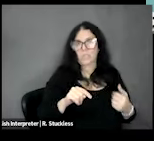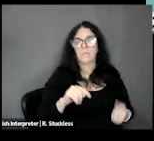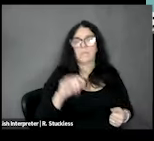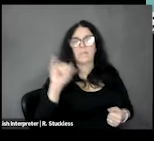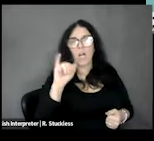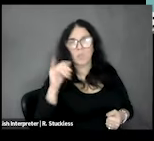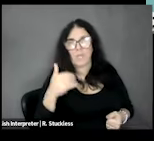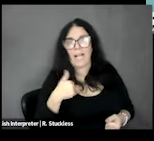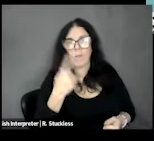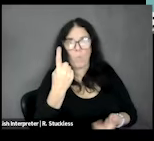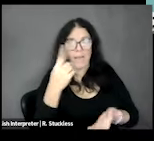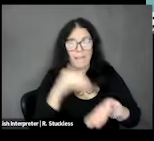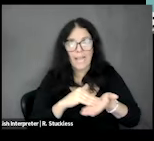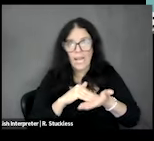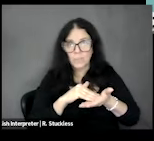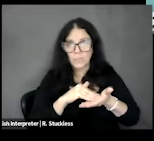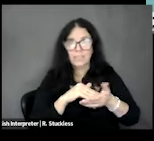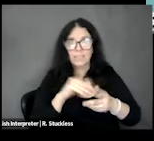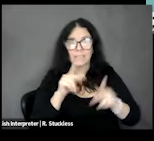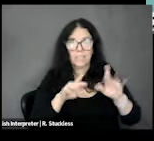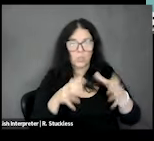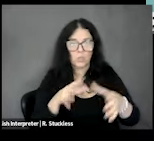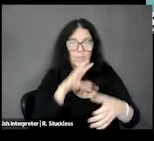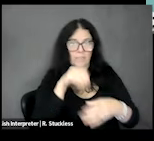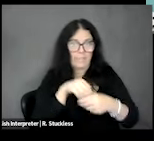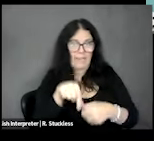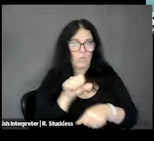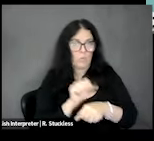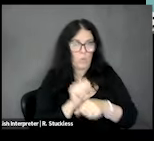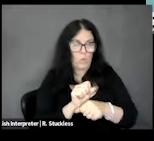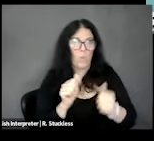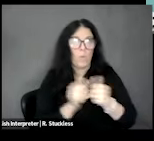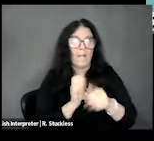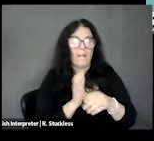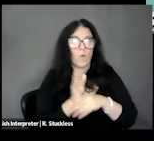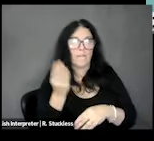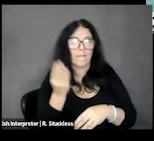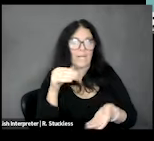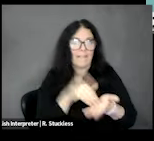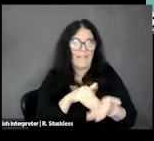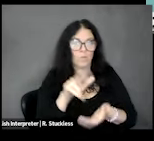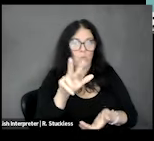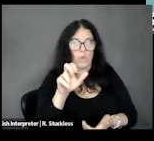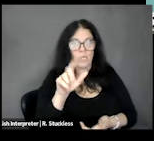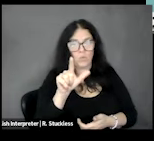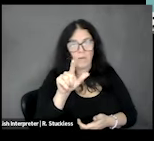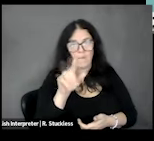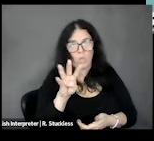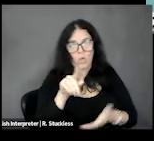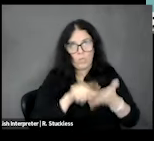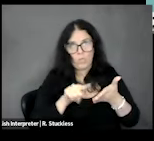1,000 institutions registered to do this work, with over 14,324 researchers doing the work